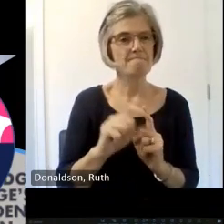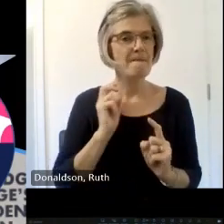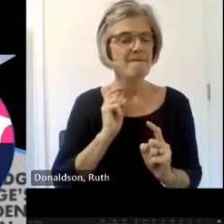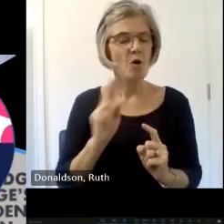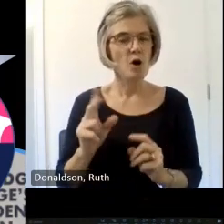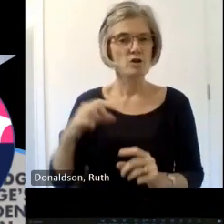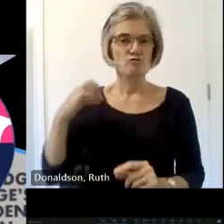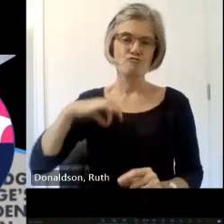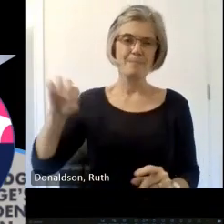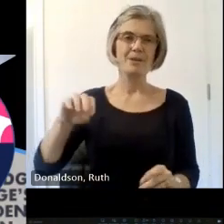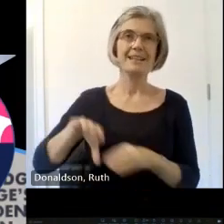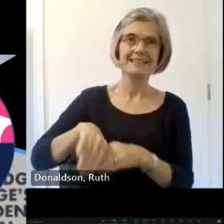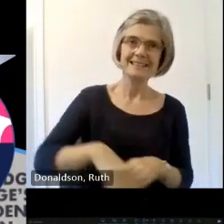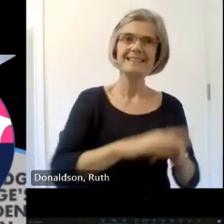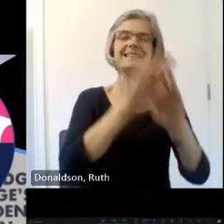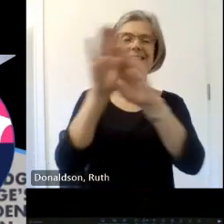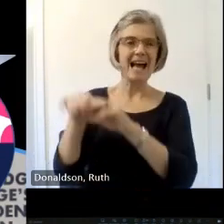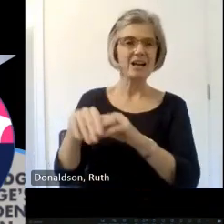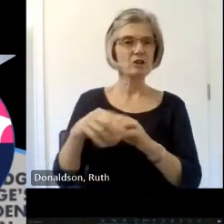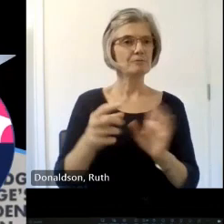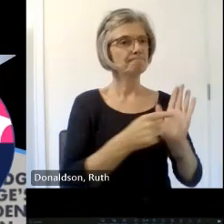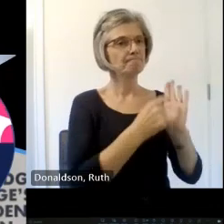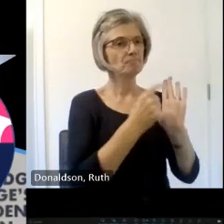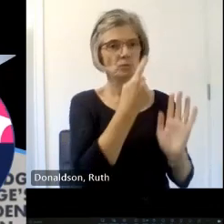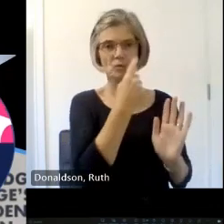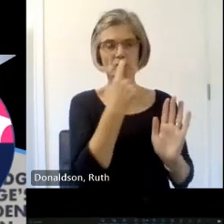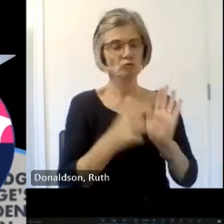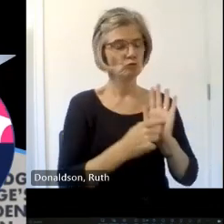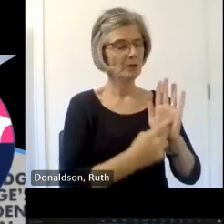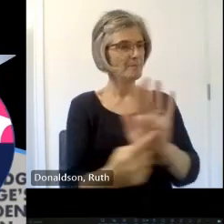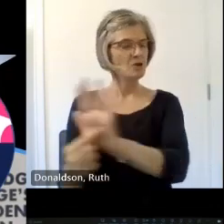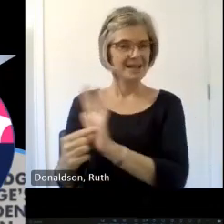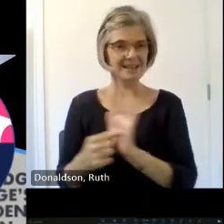Sage collaborate and share skills always be able to create with positive change within this sector